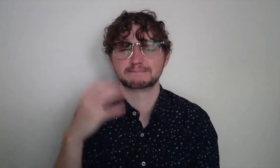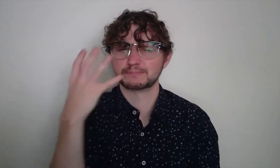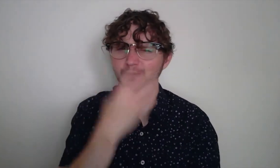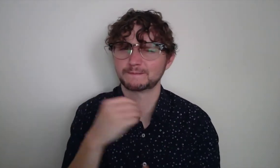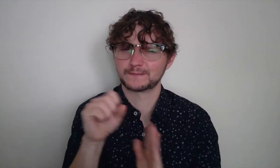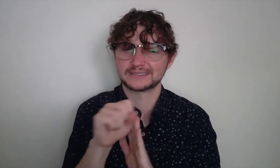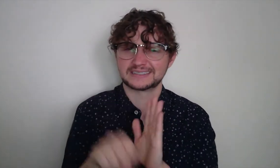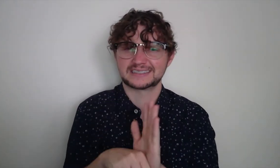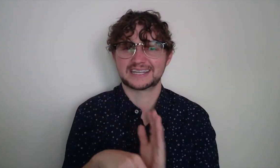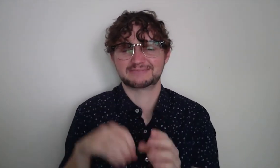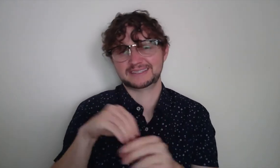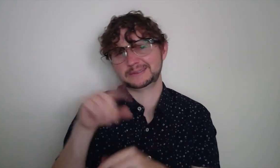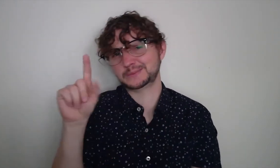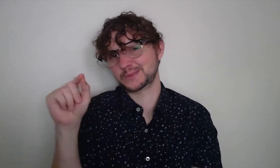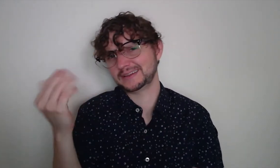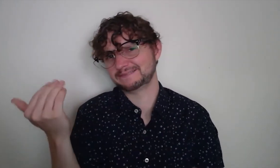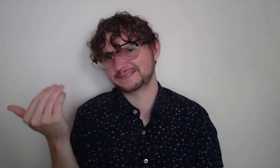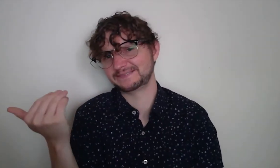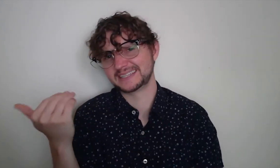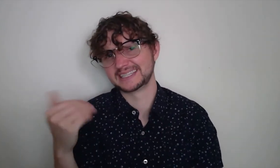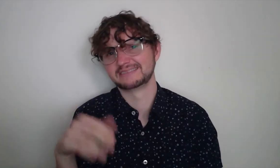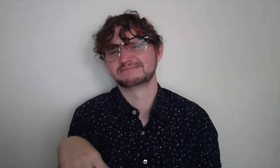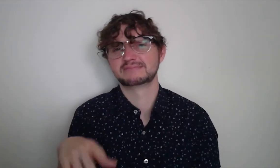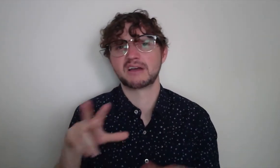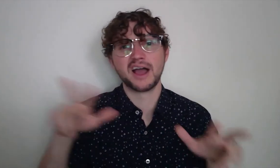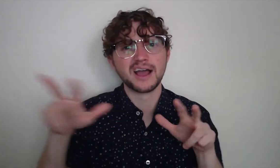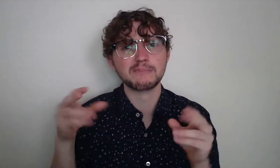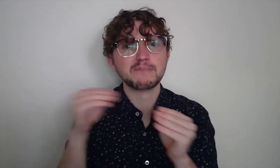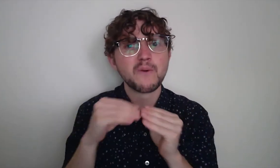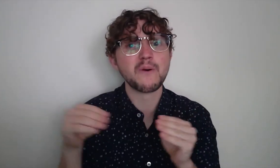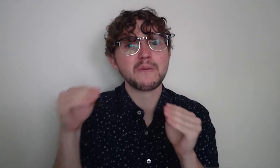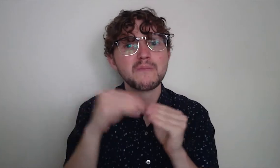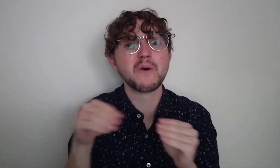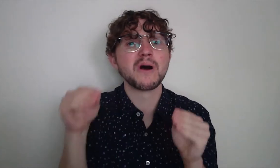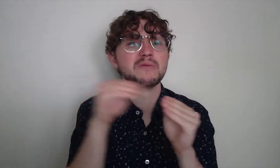I moved to the beautiful state of Washington in 2015,